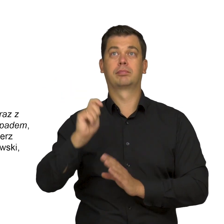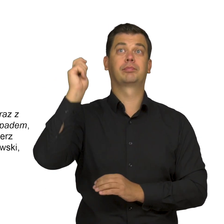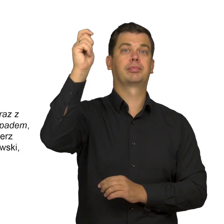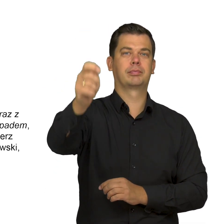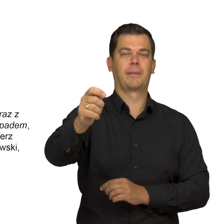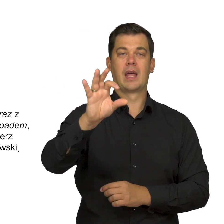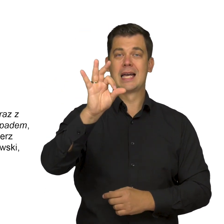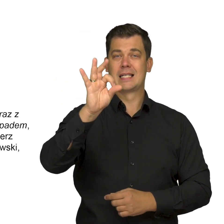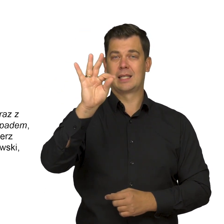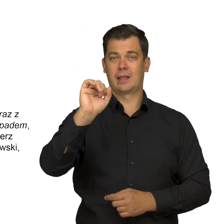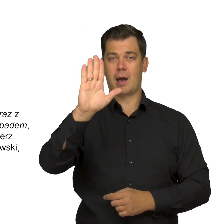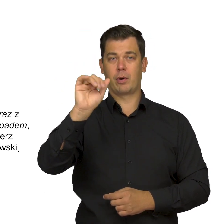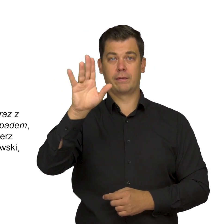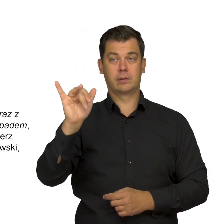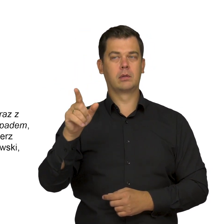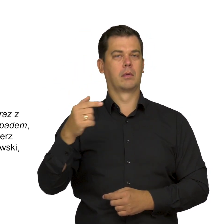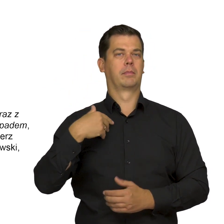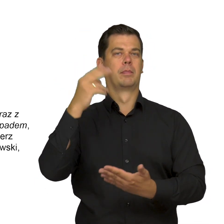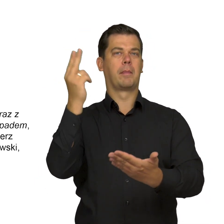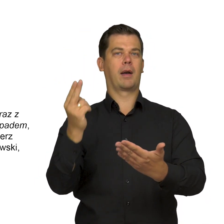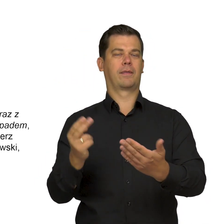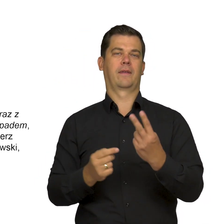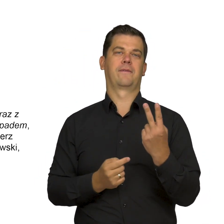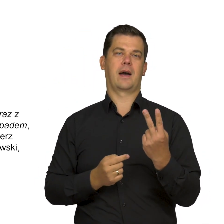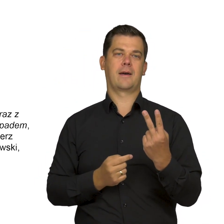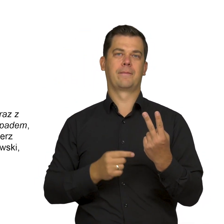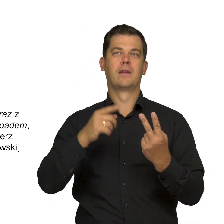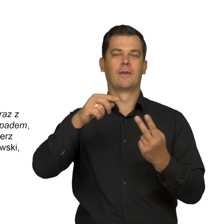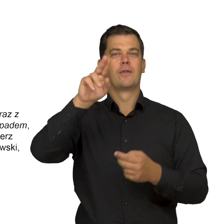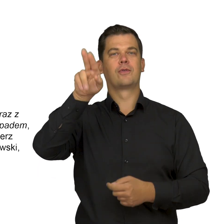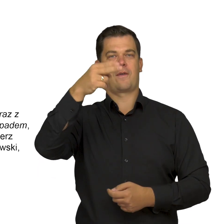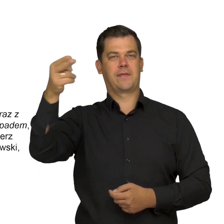Stabrowski’s art includes at least two examples of Norwegian landscapes: